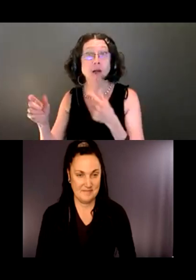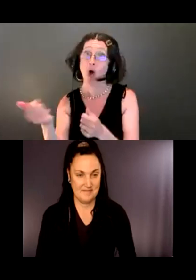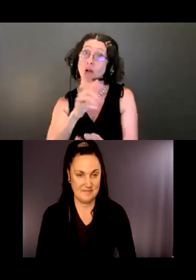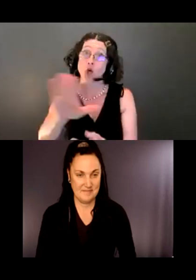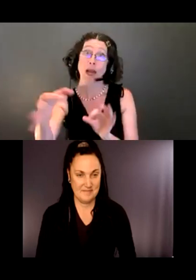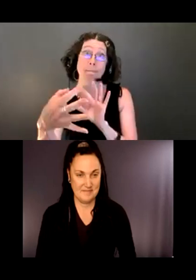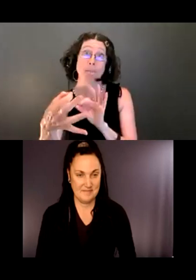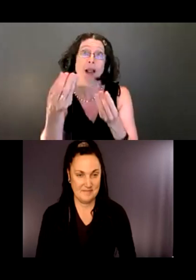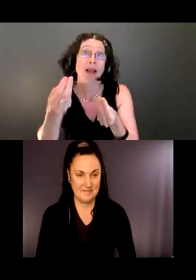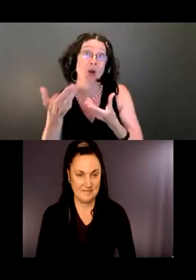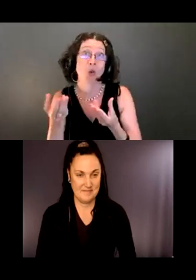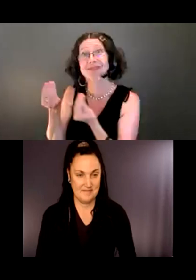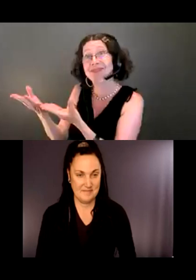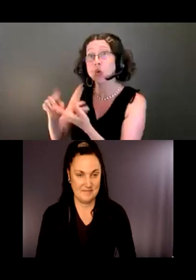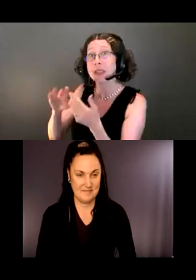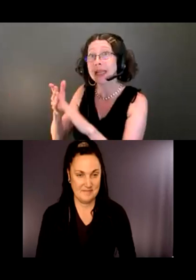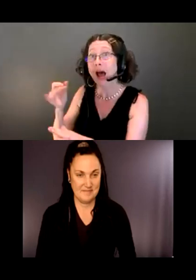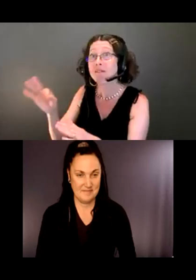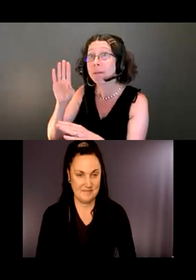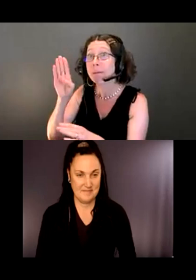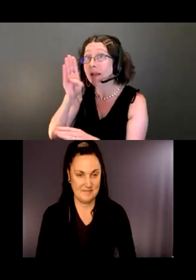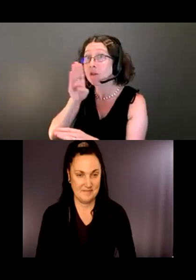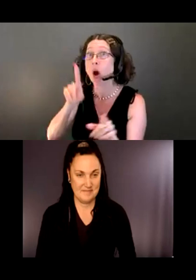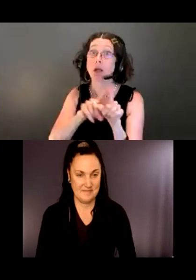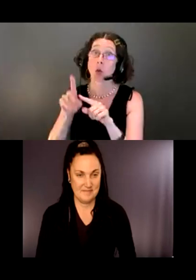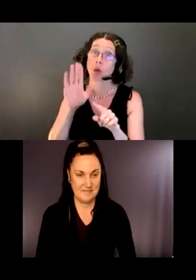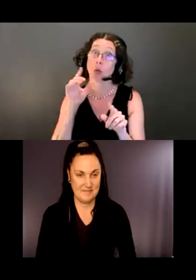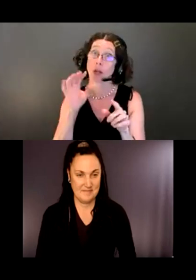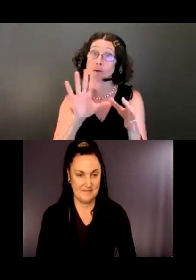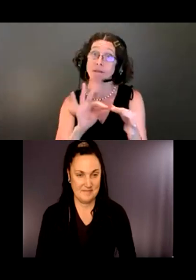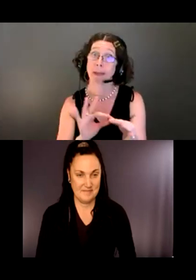We're posting everything online, and I'm sharing with my colleagues in King County Parks.